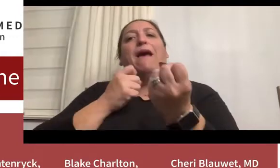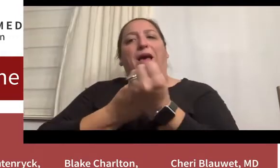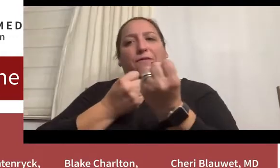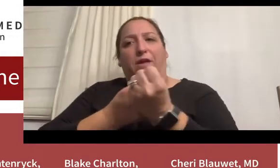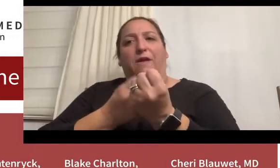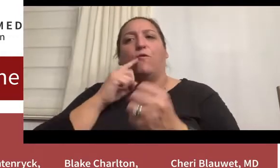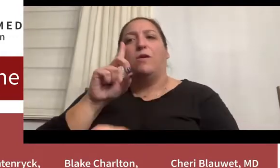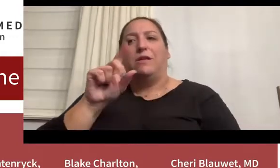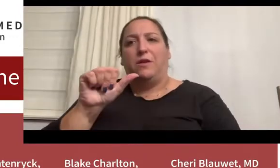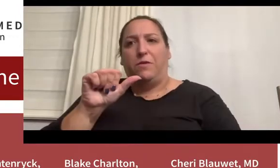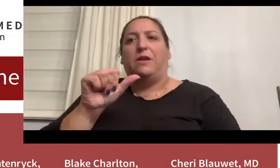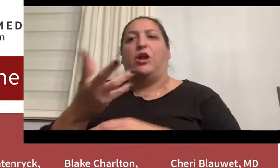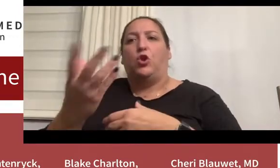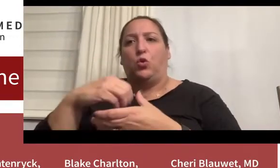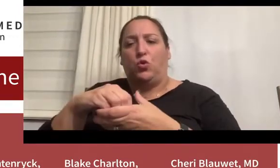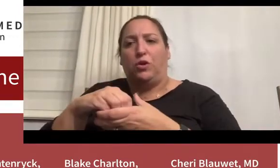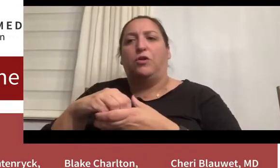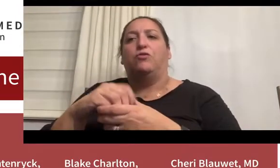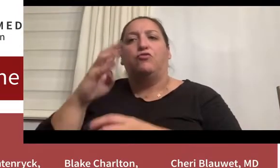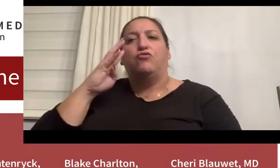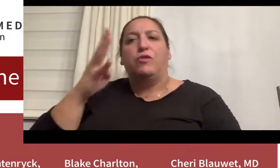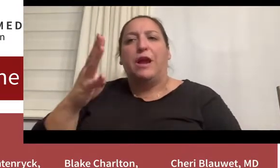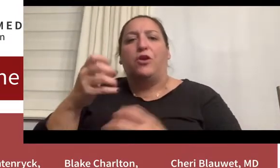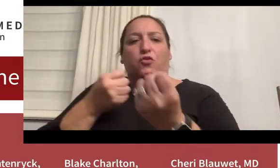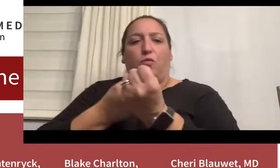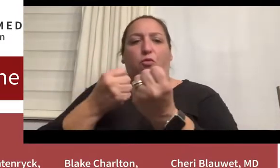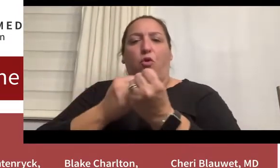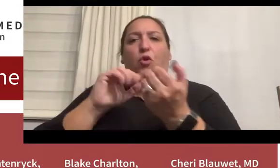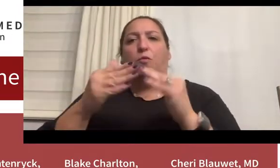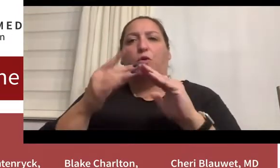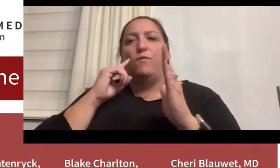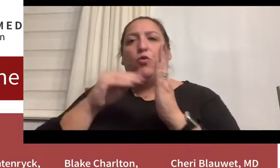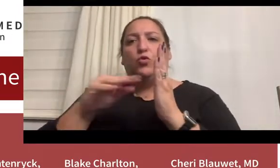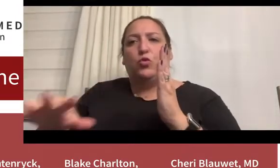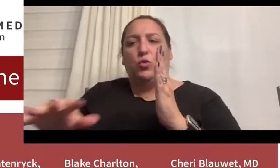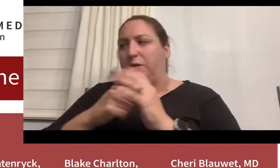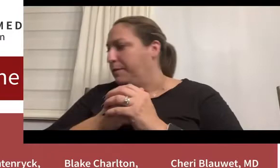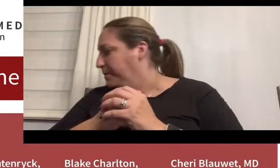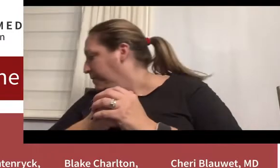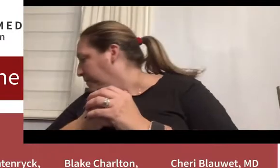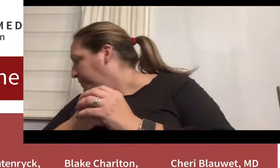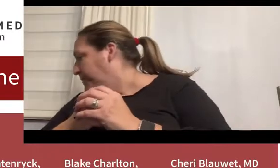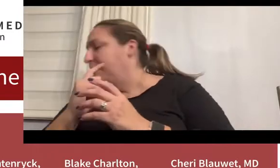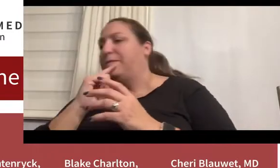inclusion and create a supportive community for students as they navigate a career in medicine.